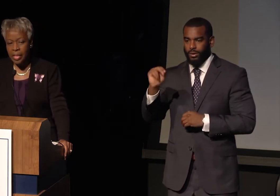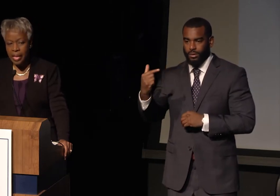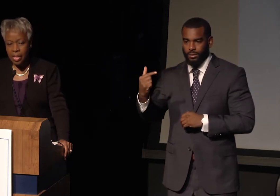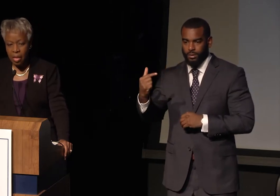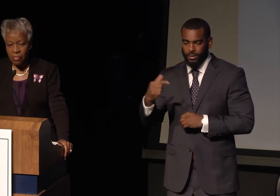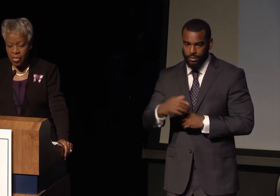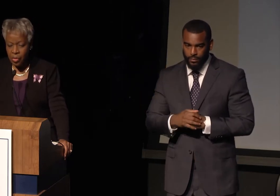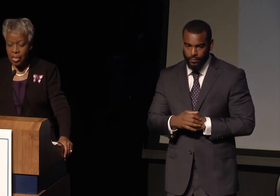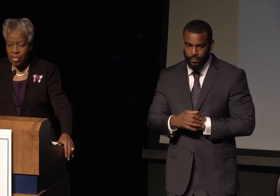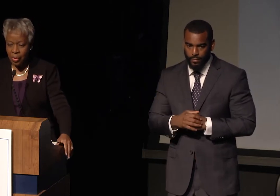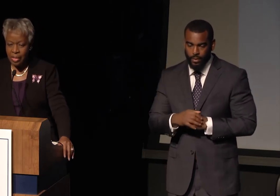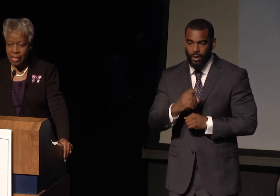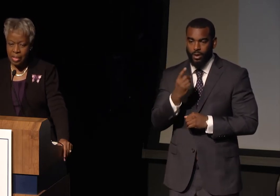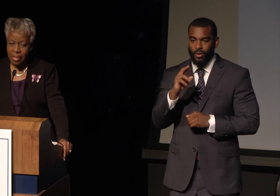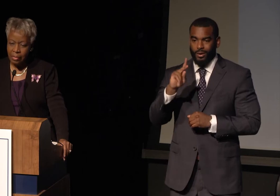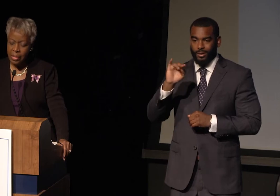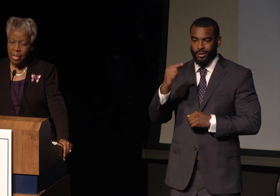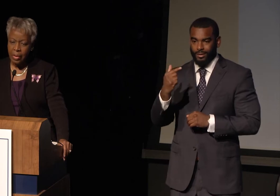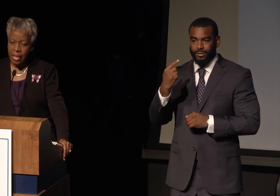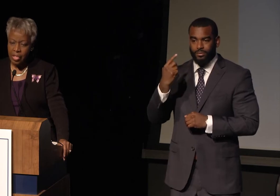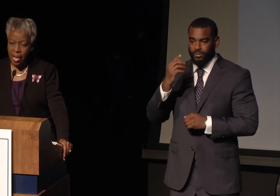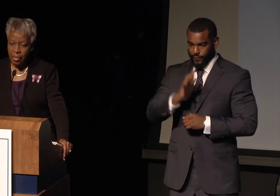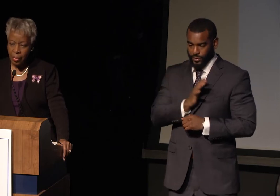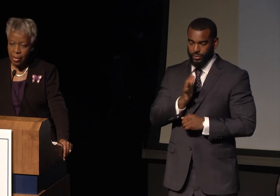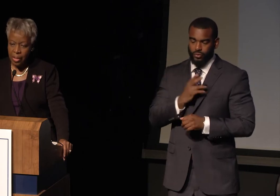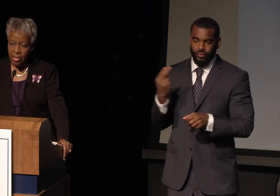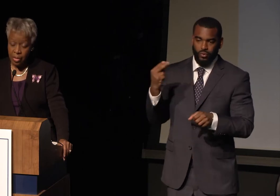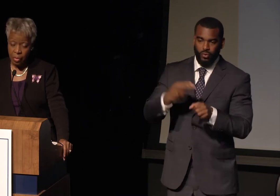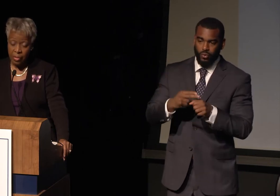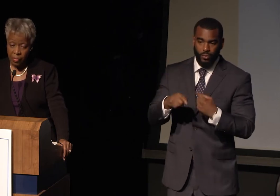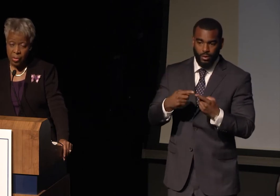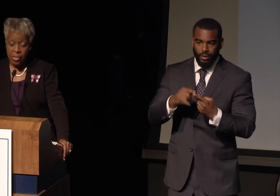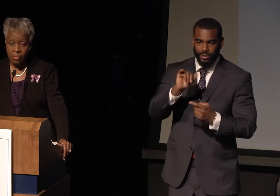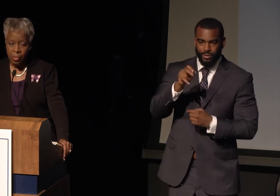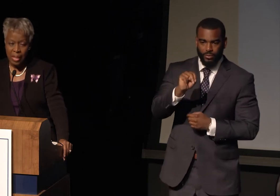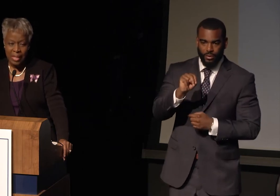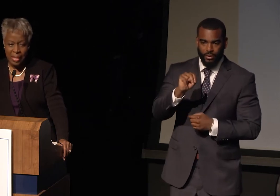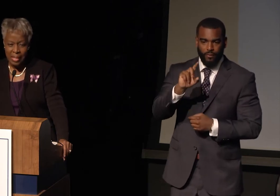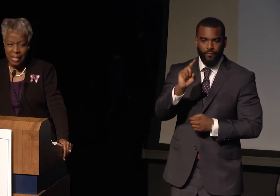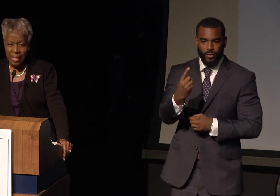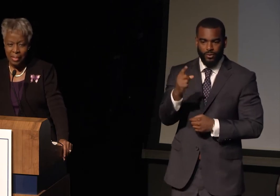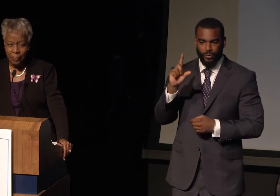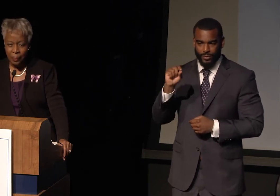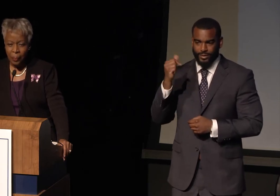John King officially joined us as Secretary January 1st of 2016.